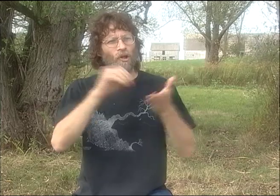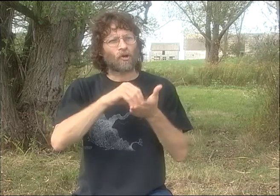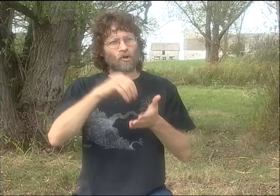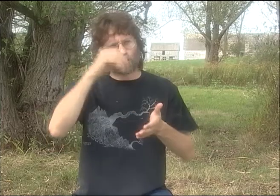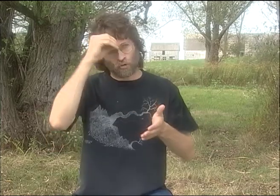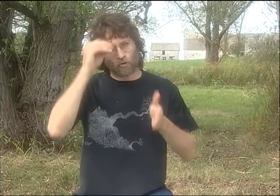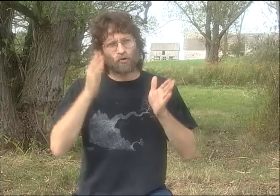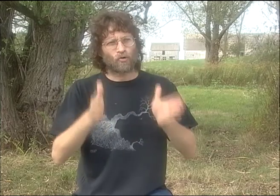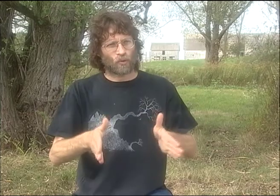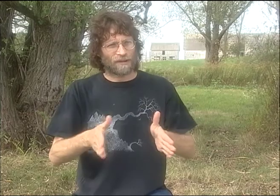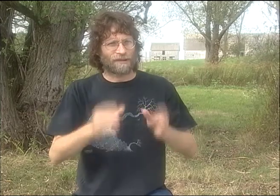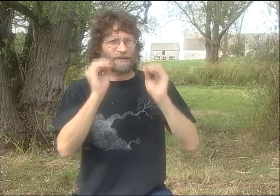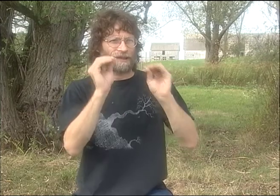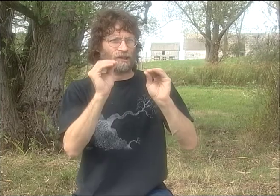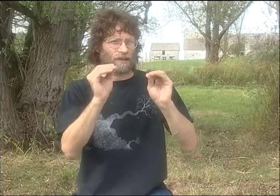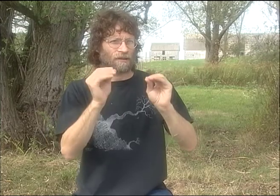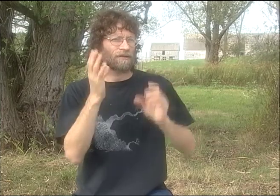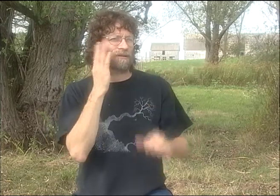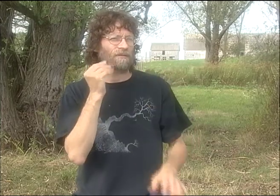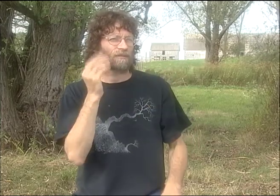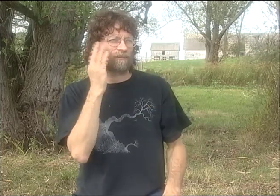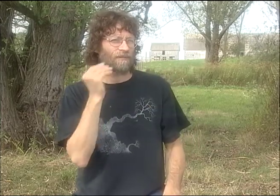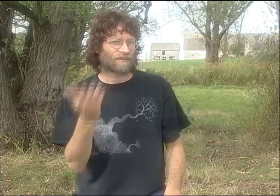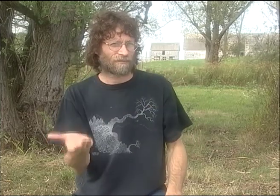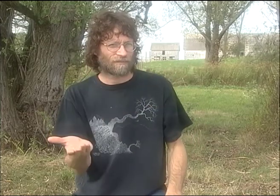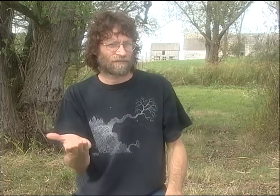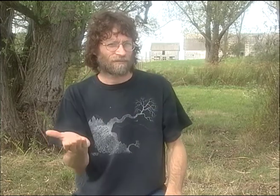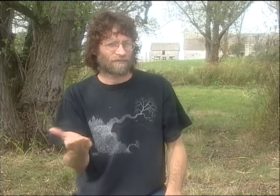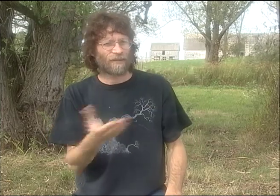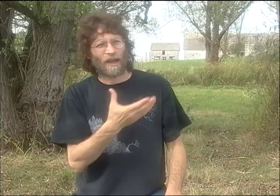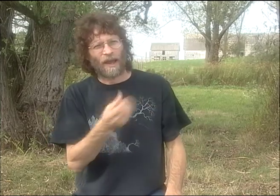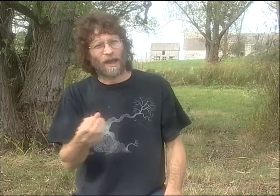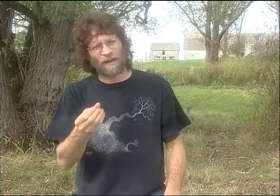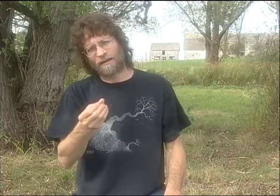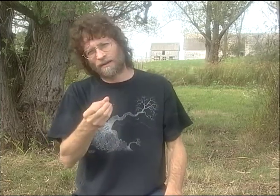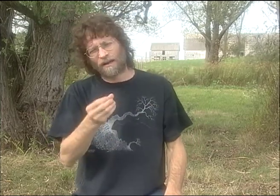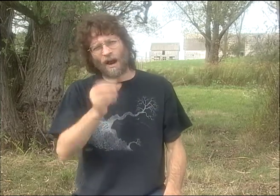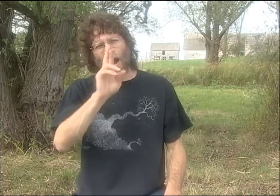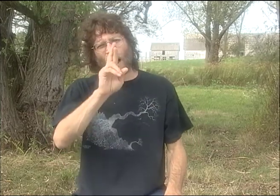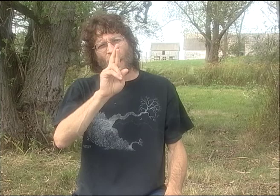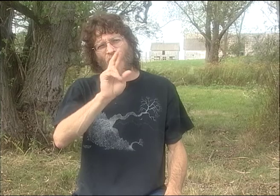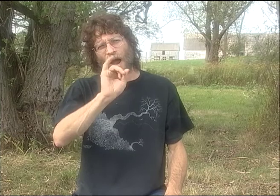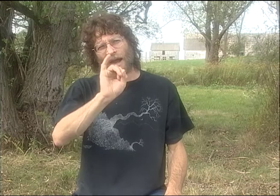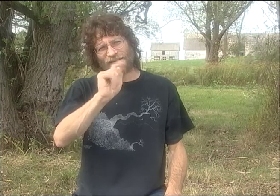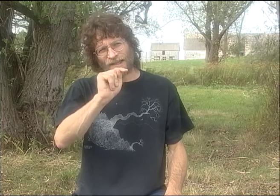WELL, I NEEDED A STUDENT TEACHING EXPERIENCE FOR MY PROGRAM.